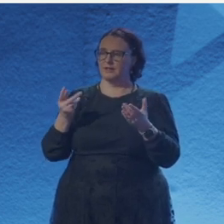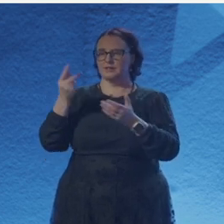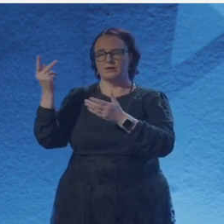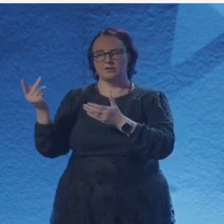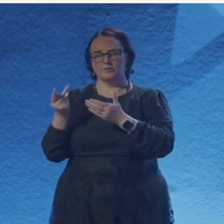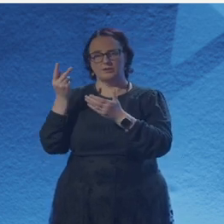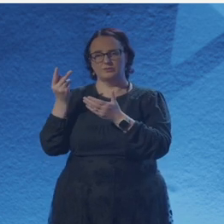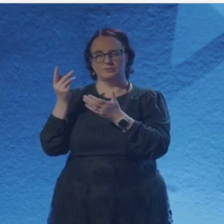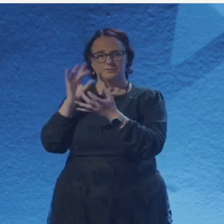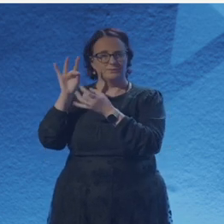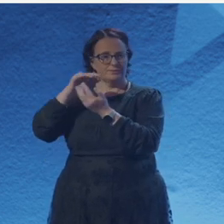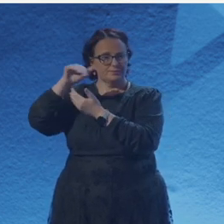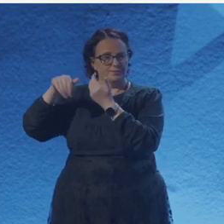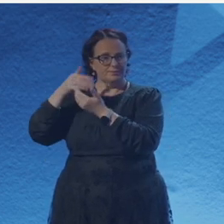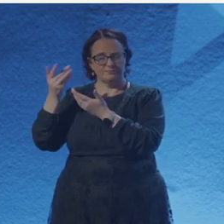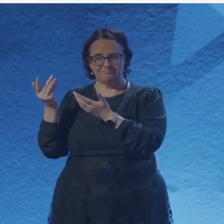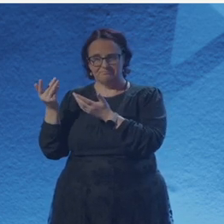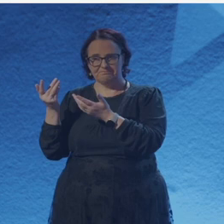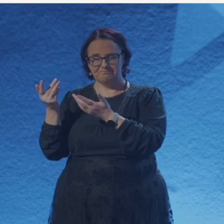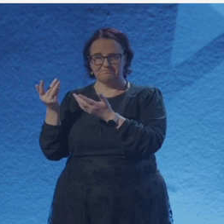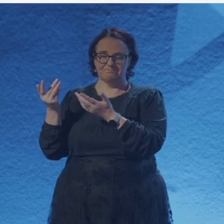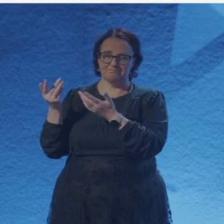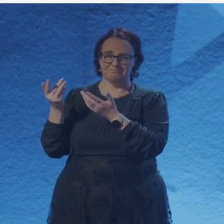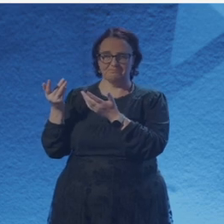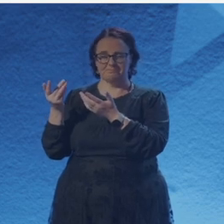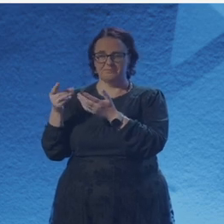Boyle's air pump. In the painting,